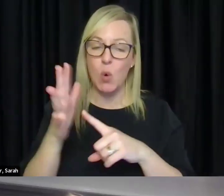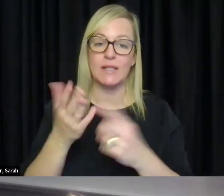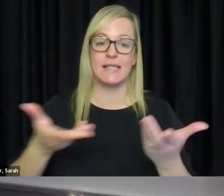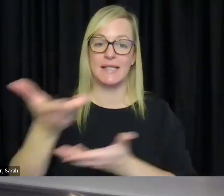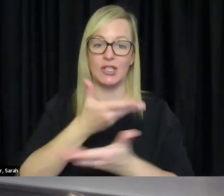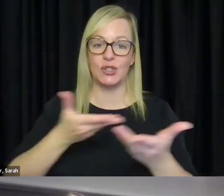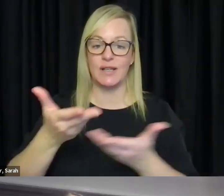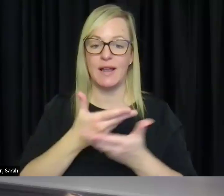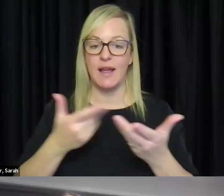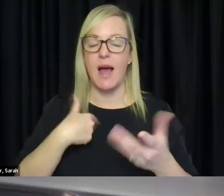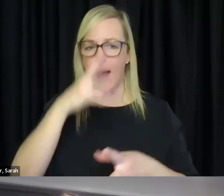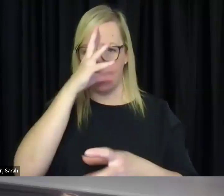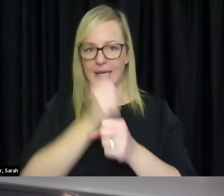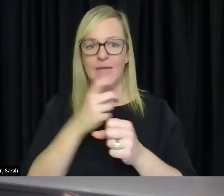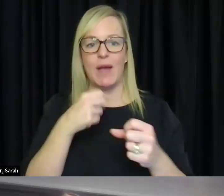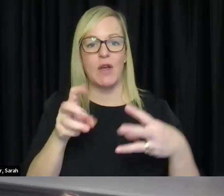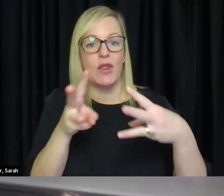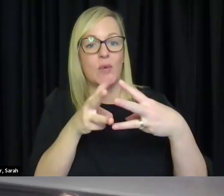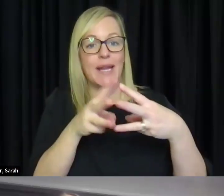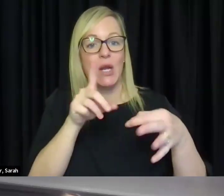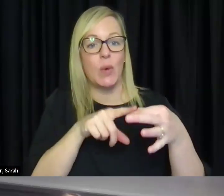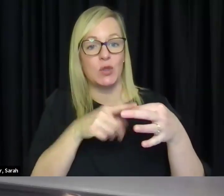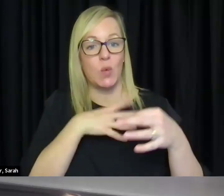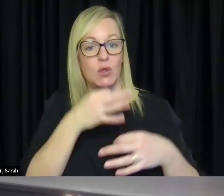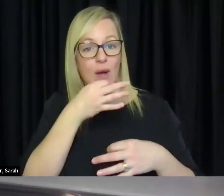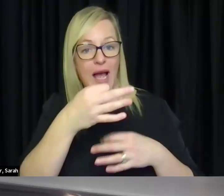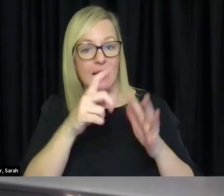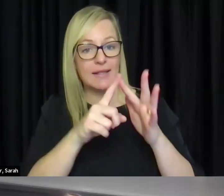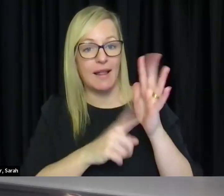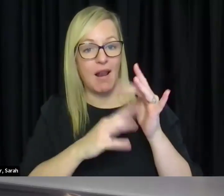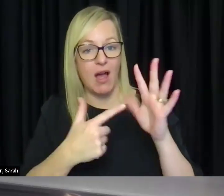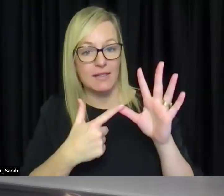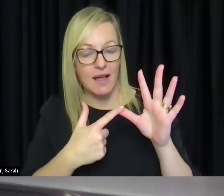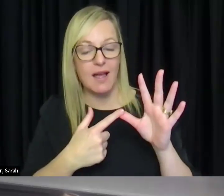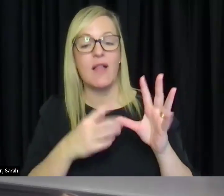understand you have three questions for Eliza and then you will talk to us more